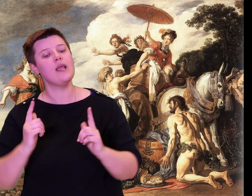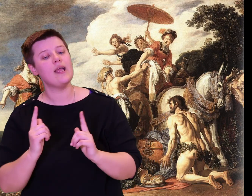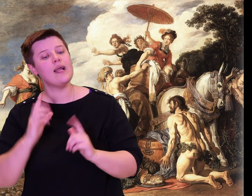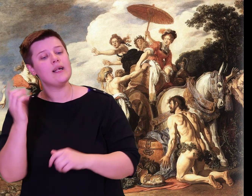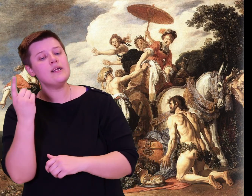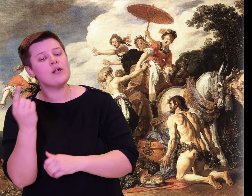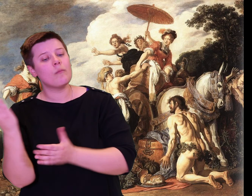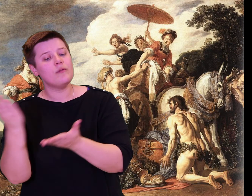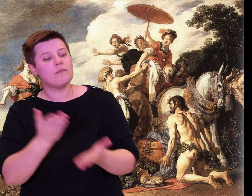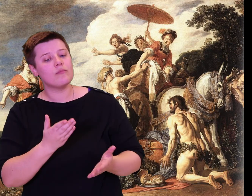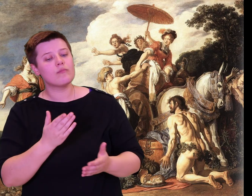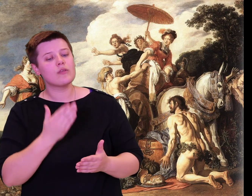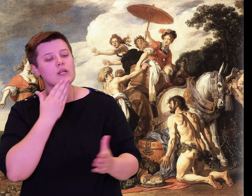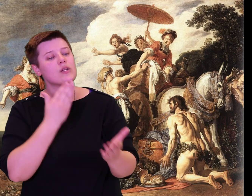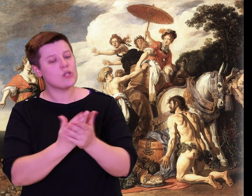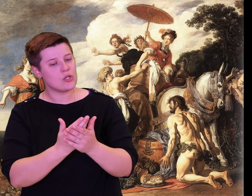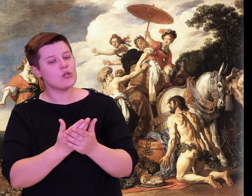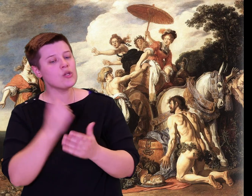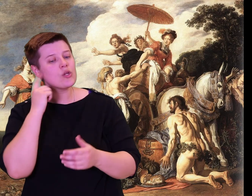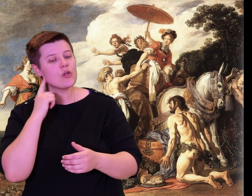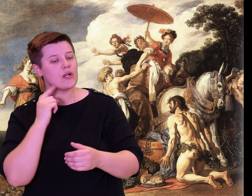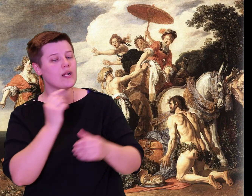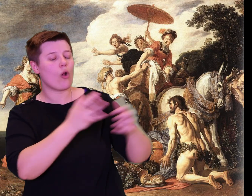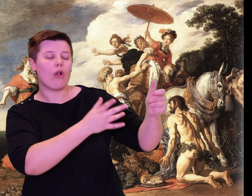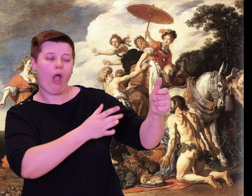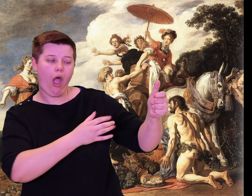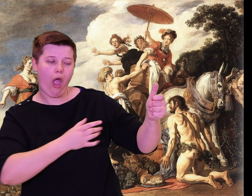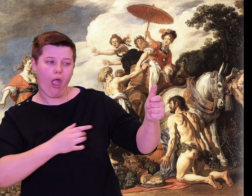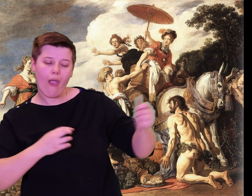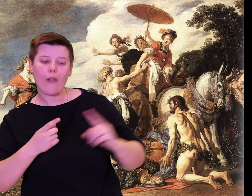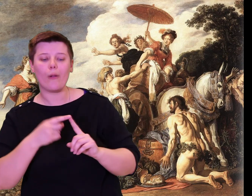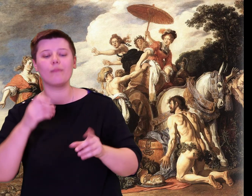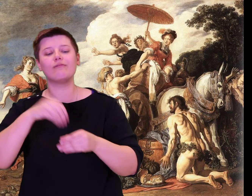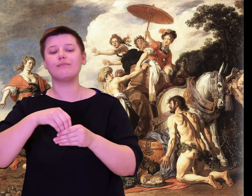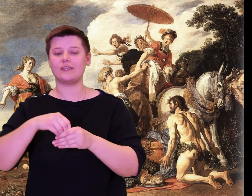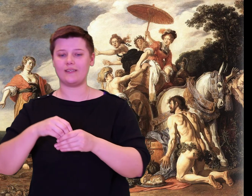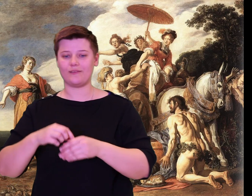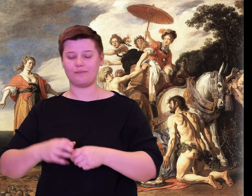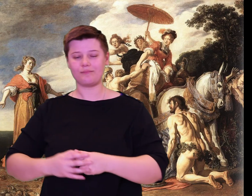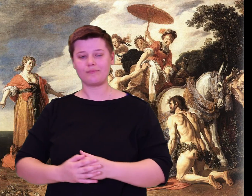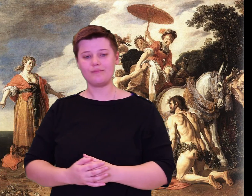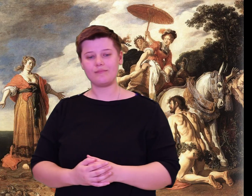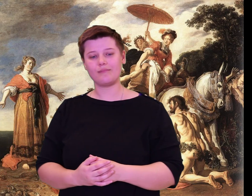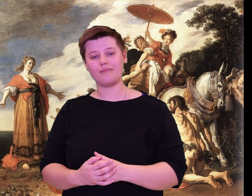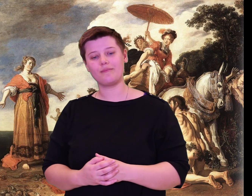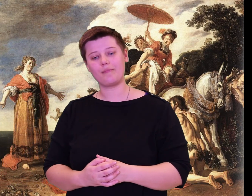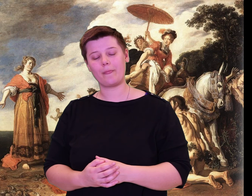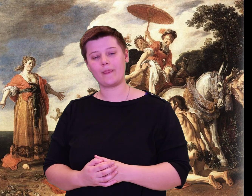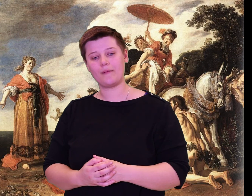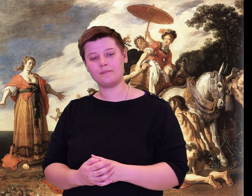The crowd was silent, but Alcinous said, "Sir, you have expressed, with fine good